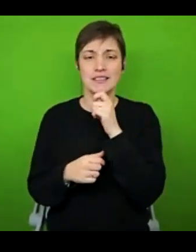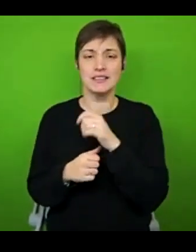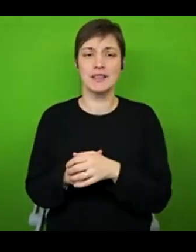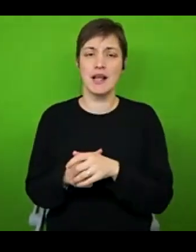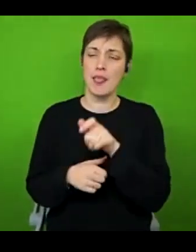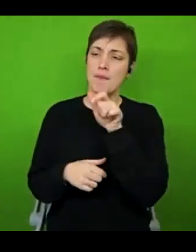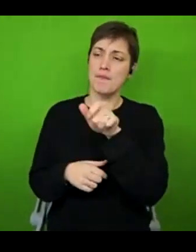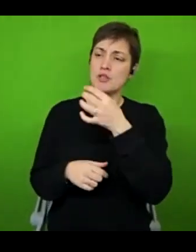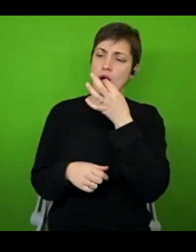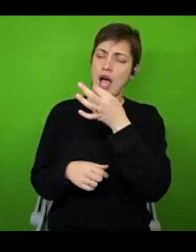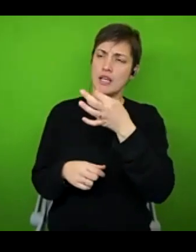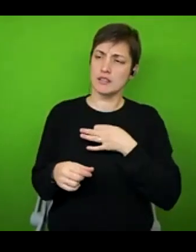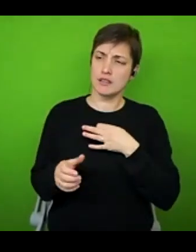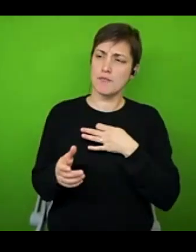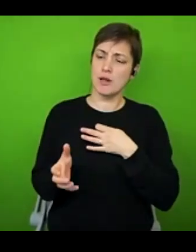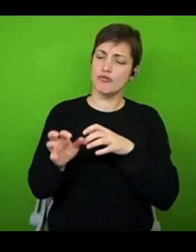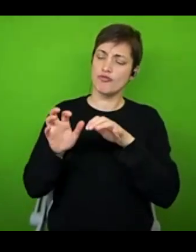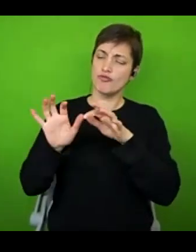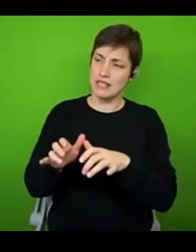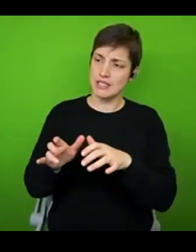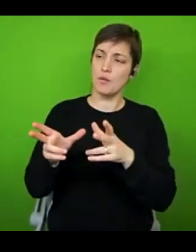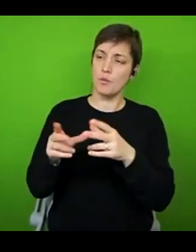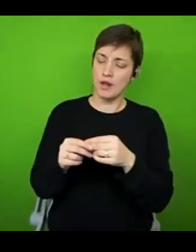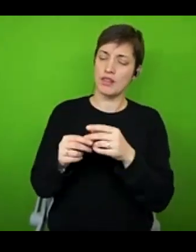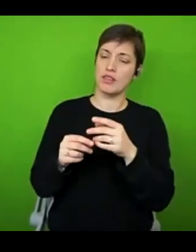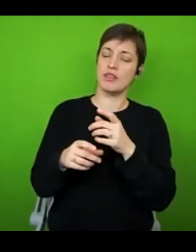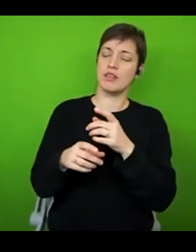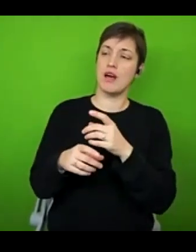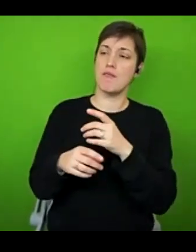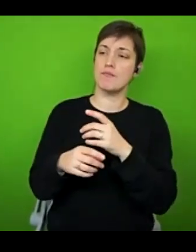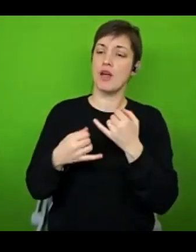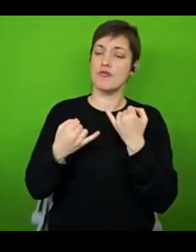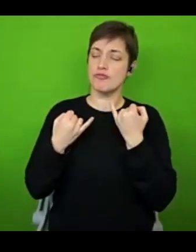writing with a chronic illness. The Bookseller, the magazine, had a recent issue that was curated by others